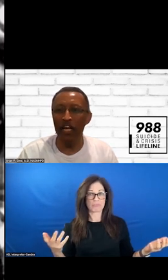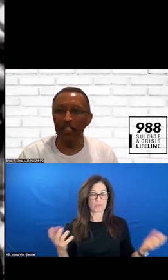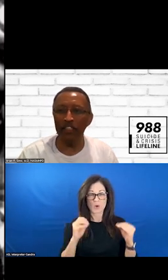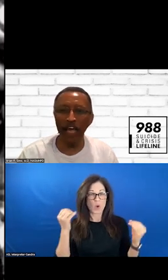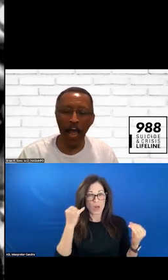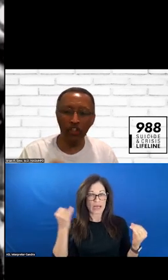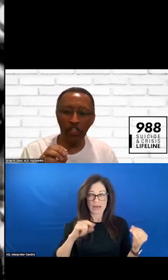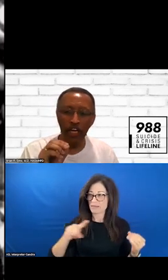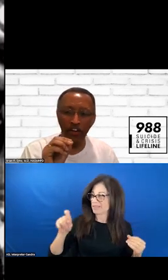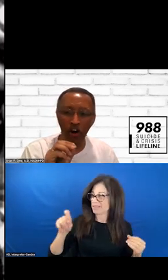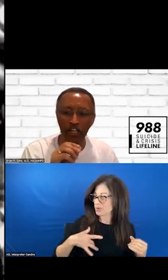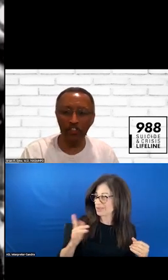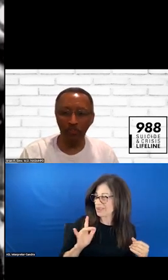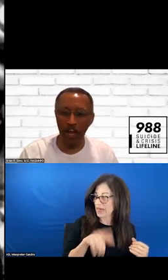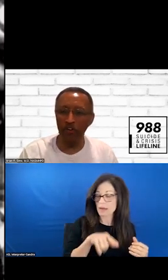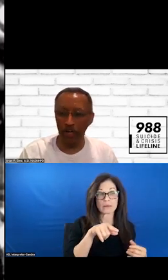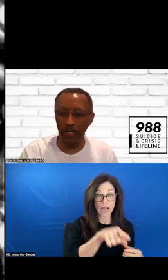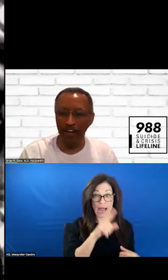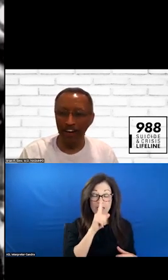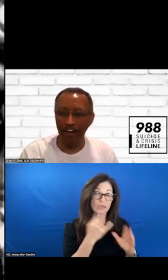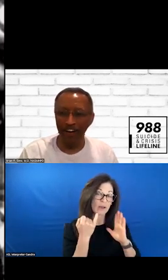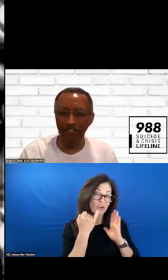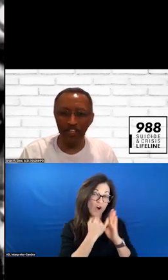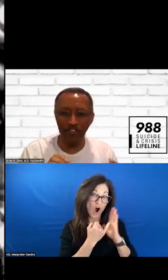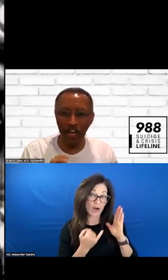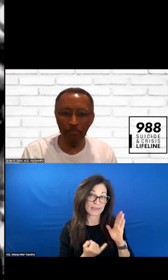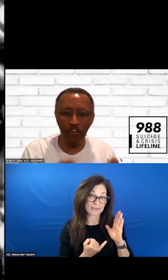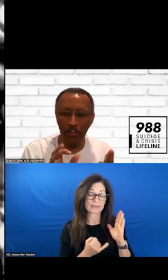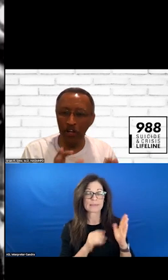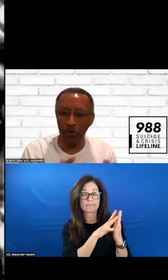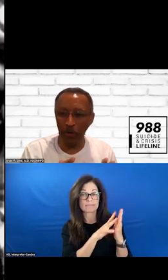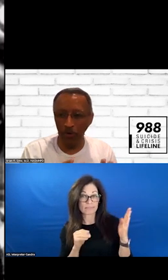THIS IS ACTUALLY AN ARTIST RENDERING OF THE SAMHSA LOGO.